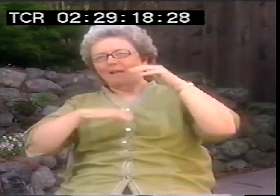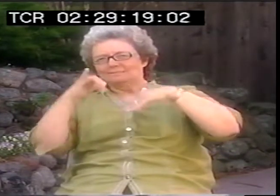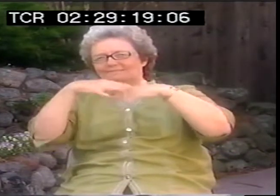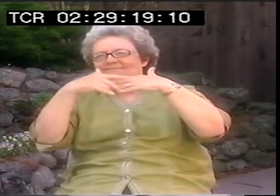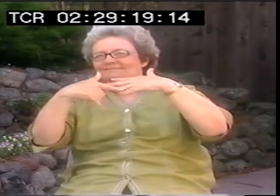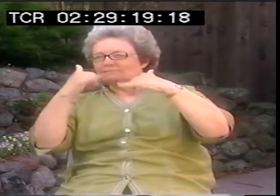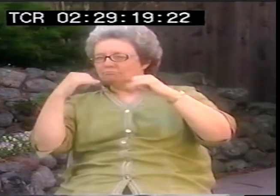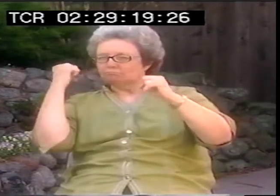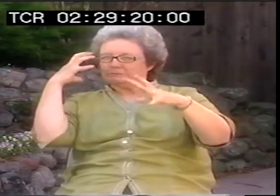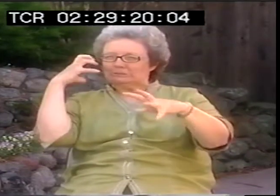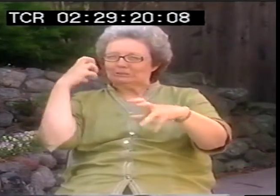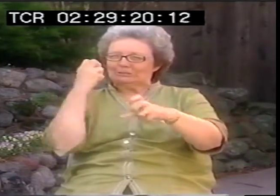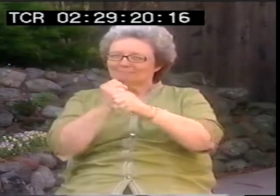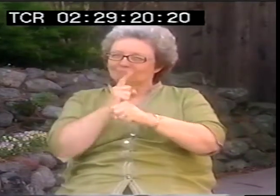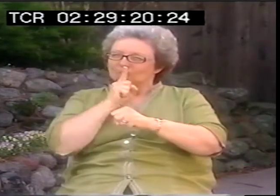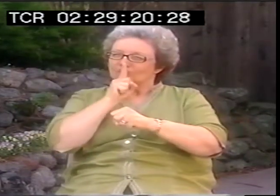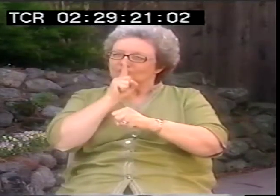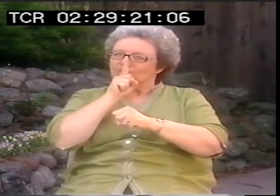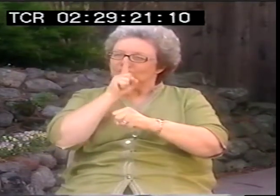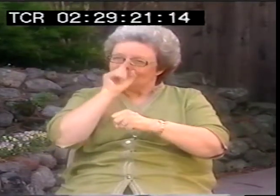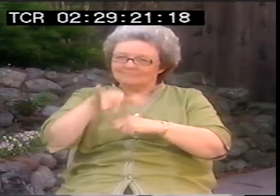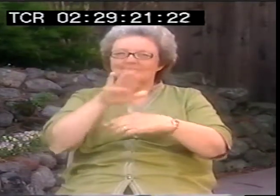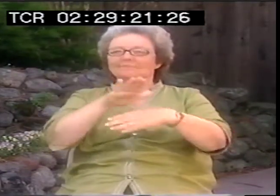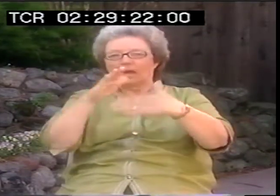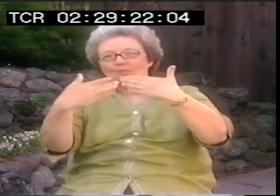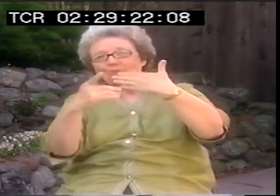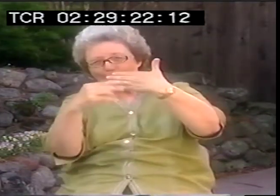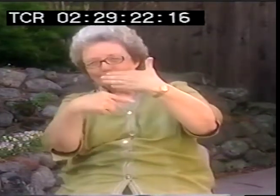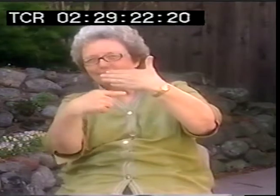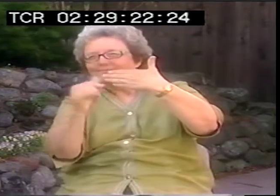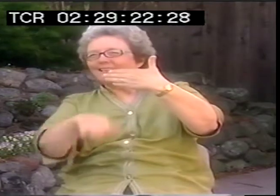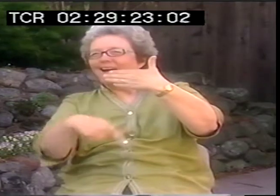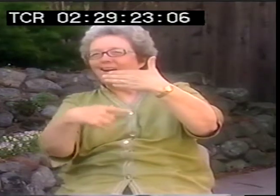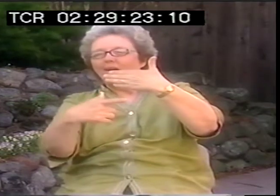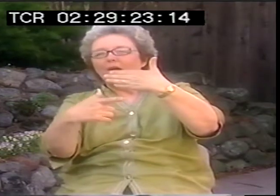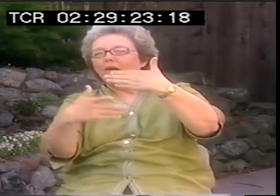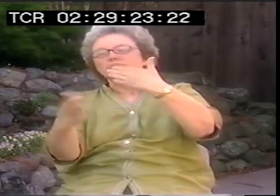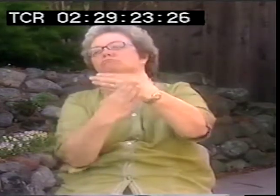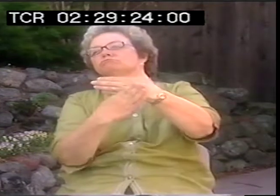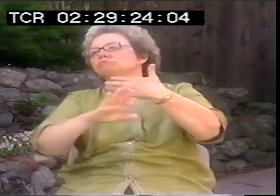and all the beauty and the sterile rooms and the pictures and statue was what people saw.